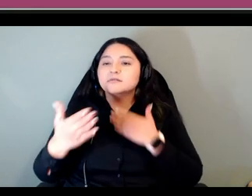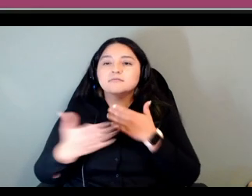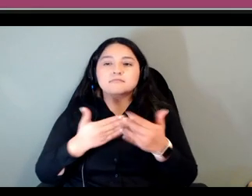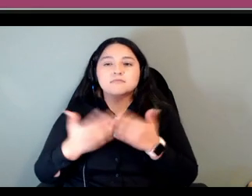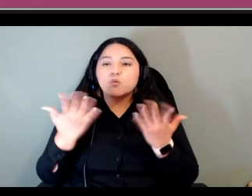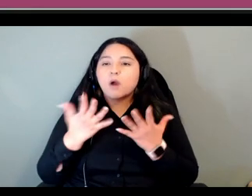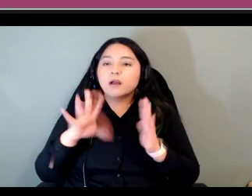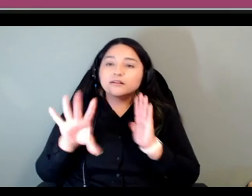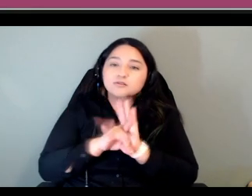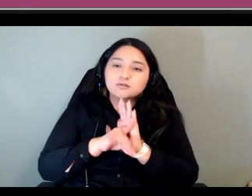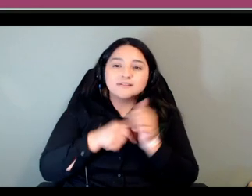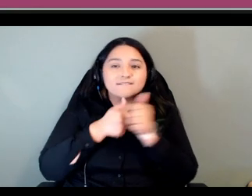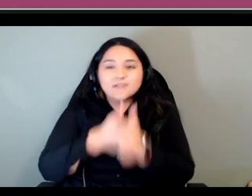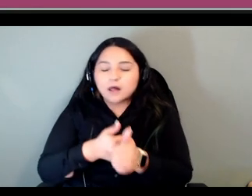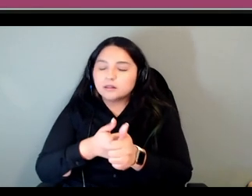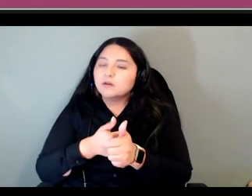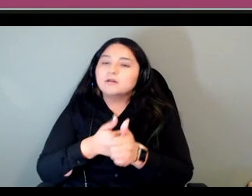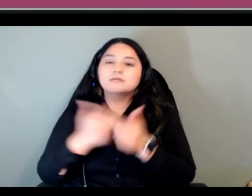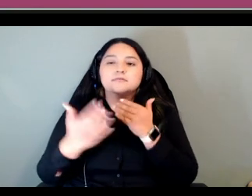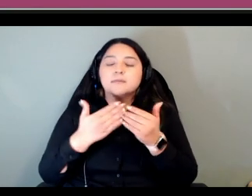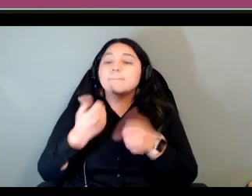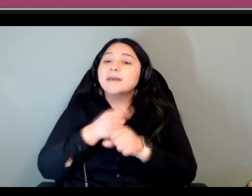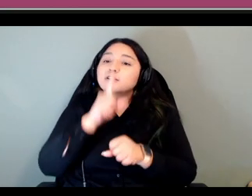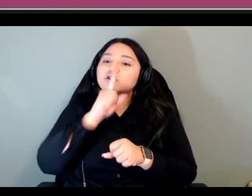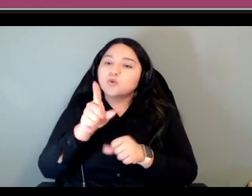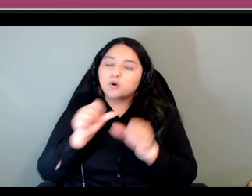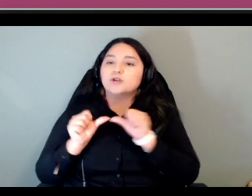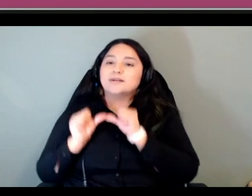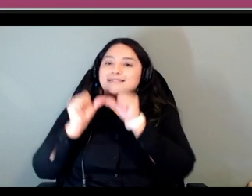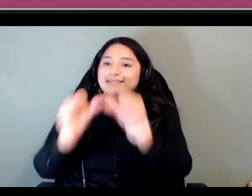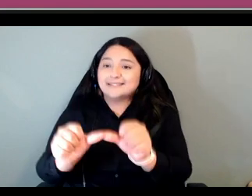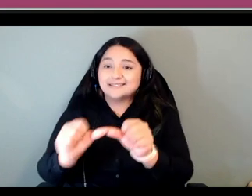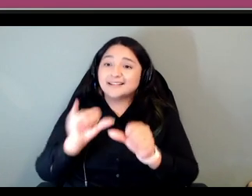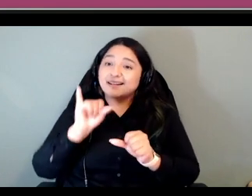because if you're not it will be very confusing for learners if you're going back and forth